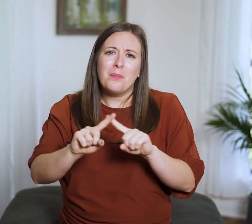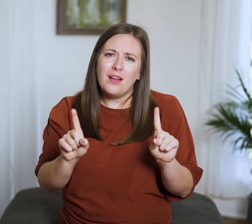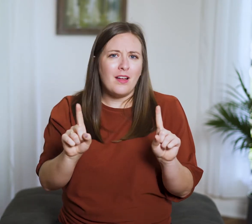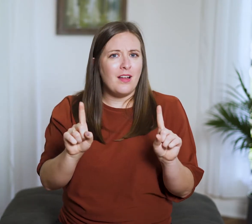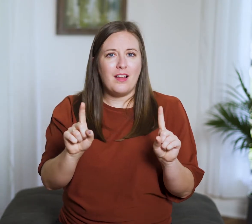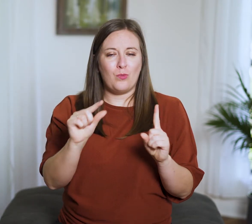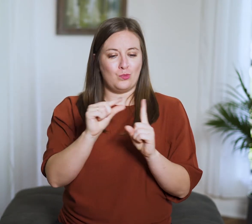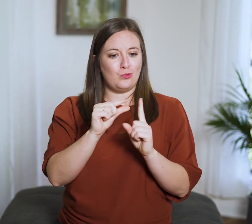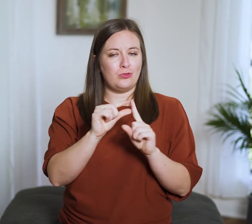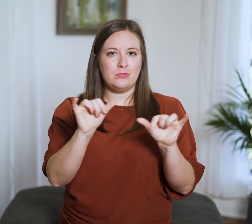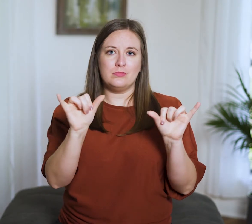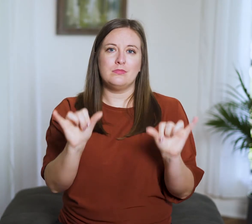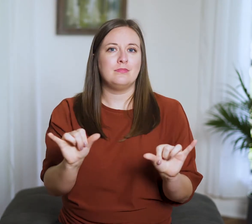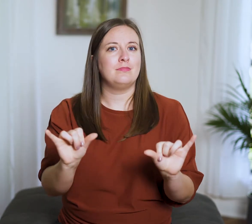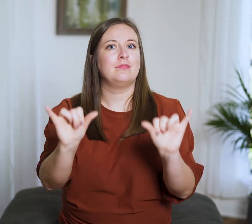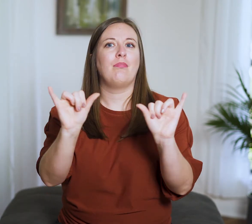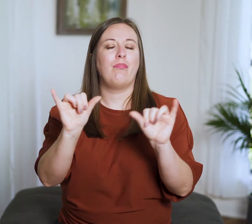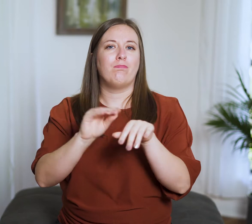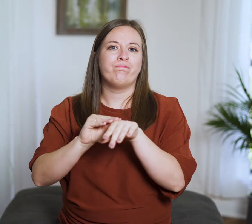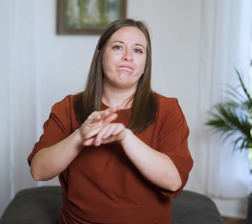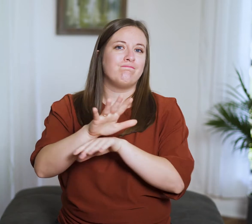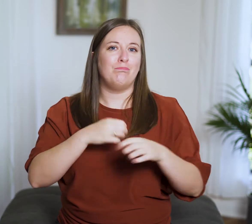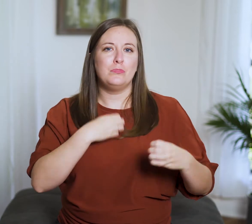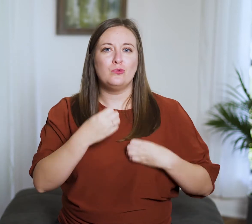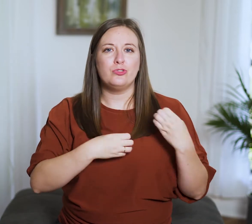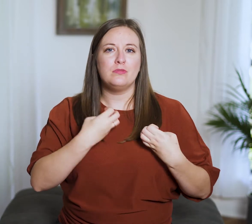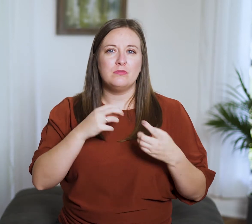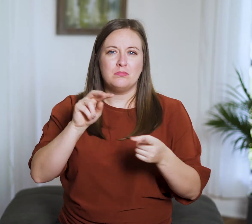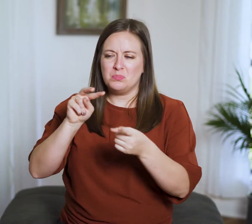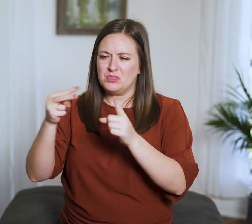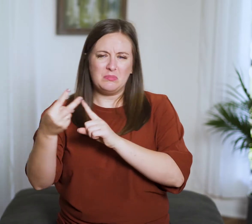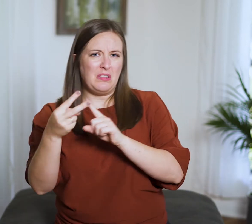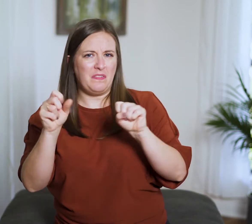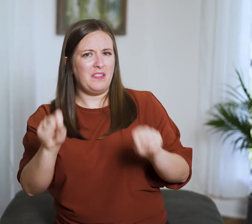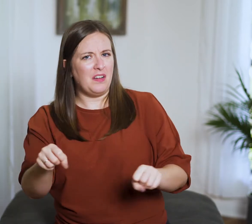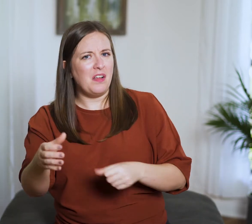they certainly have a measured effect on our emotions and perspectives,